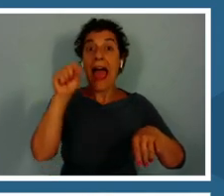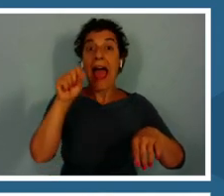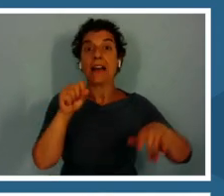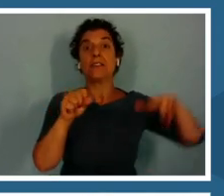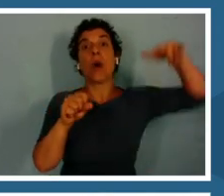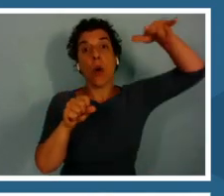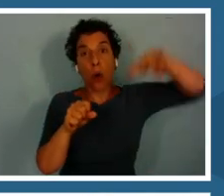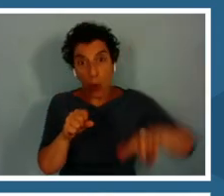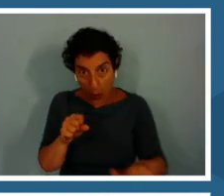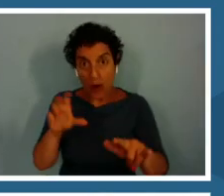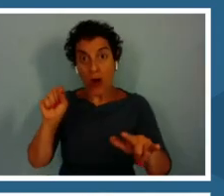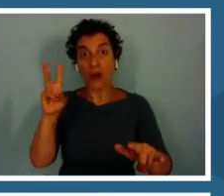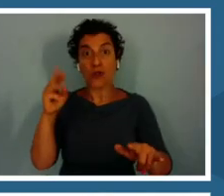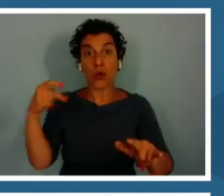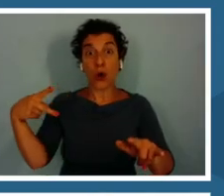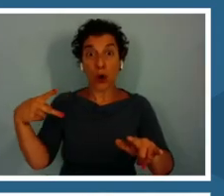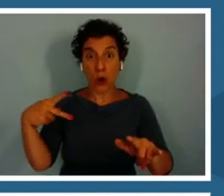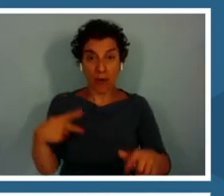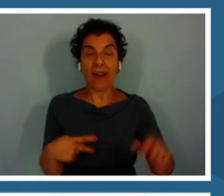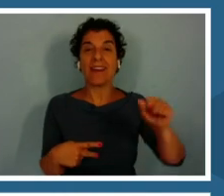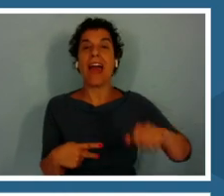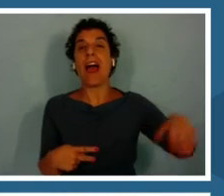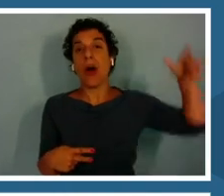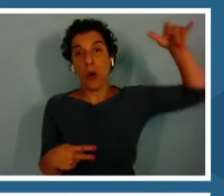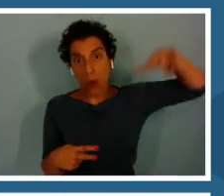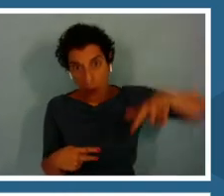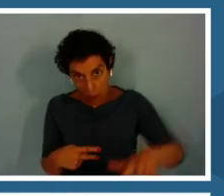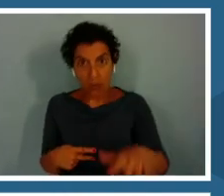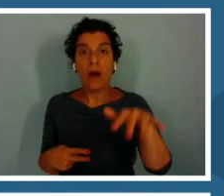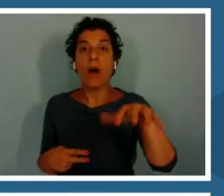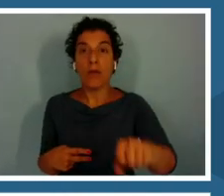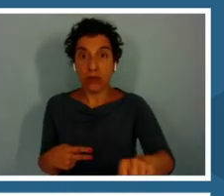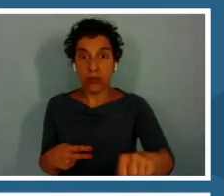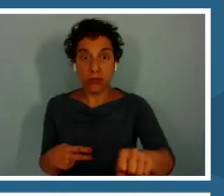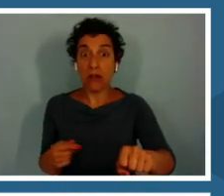the swoop key, and it will swoop down and eat something.